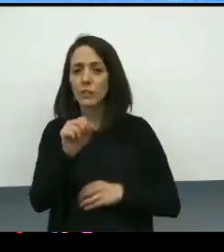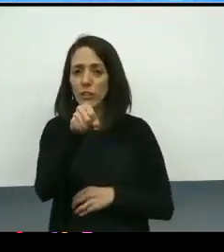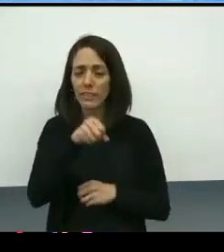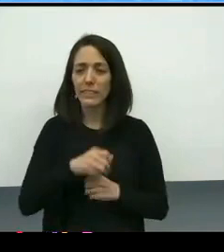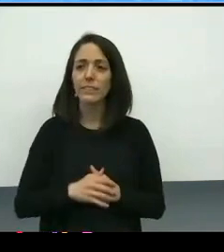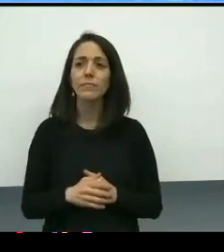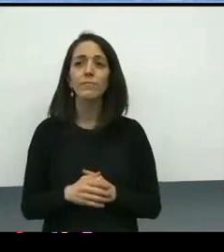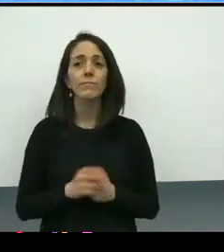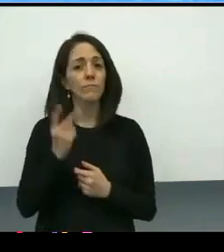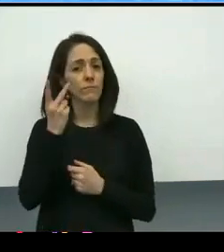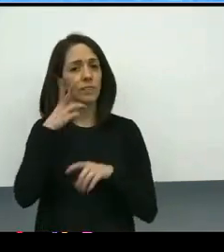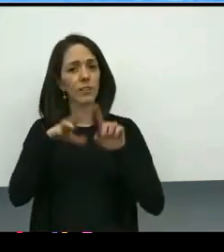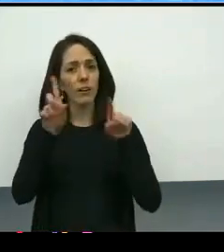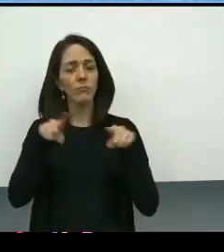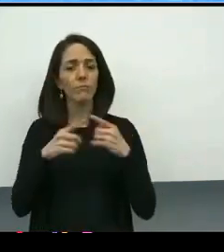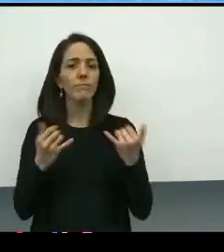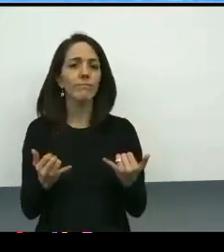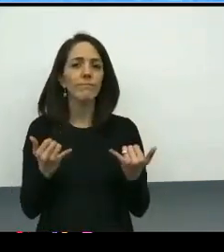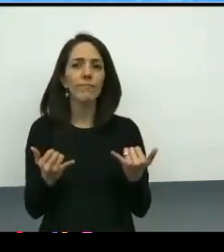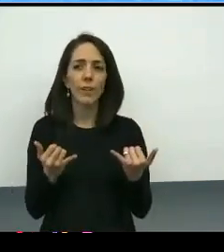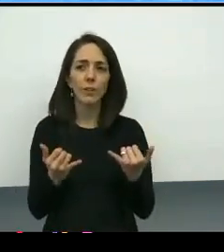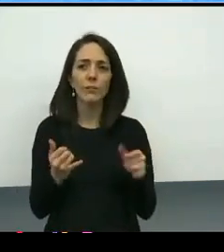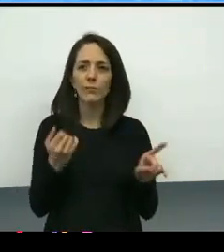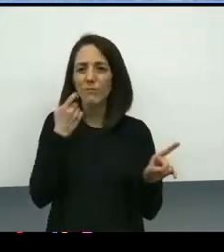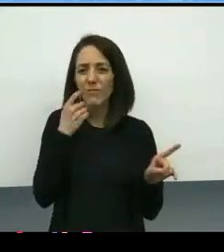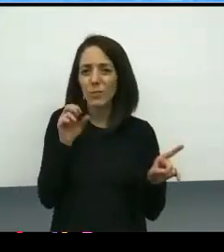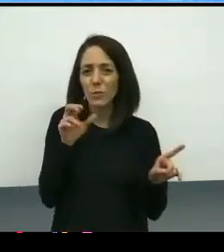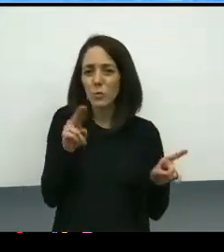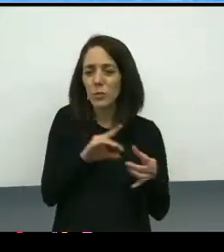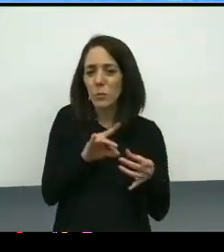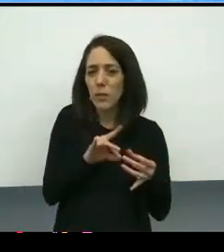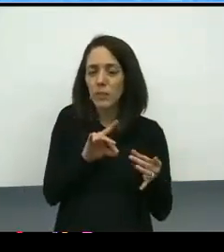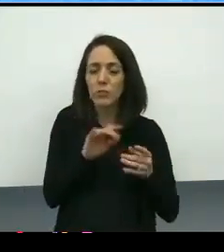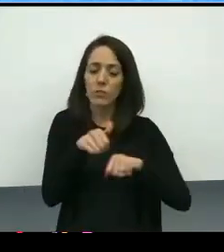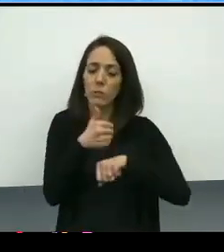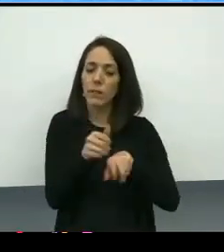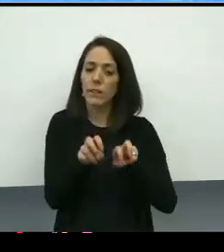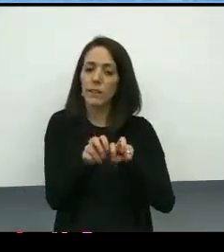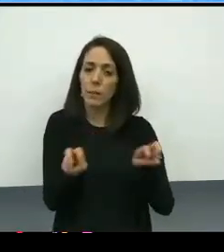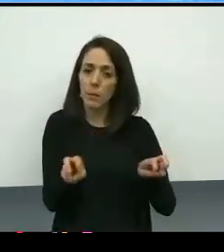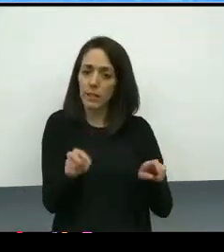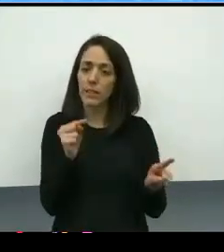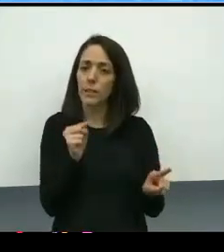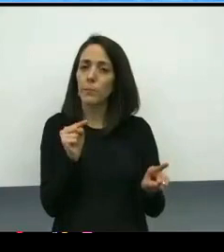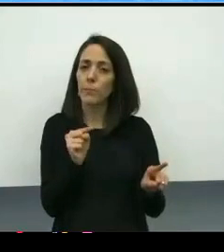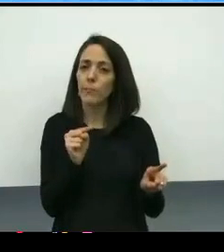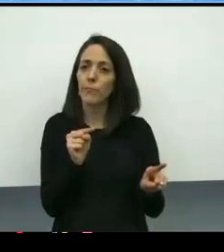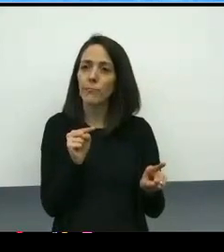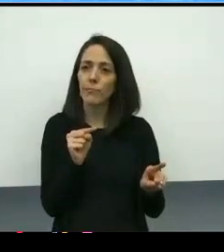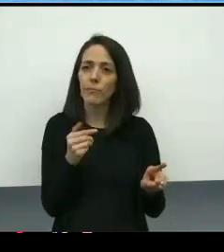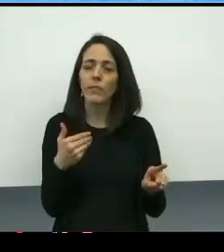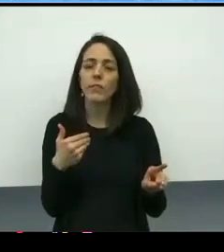As you see here, and as Susan mentioned, the implementation committee has subsets of its members